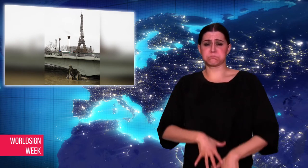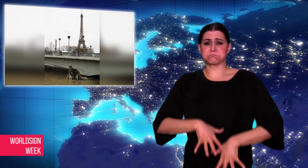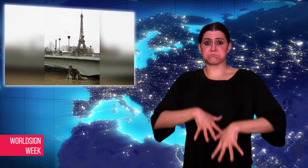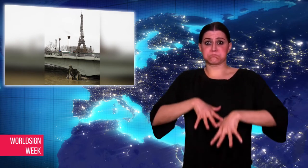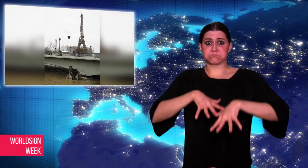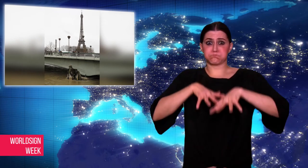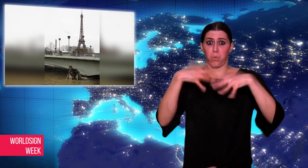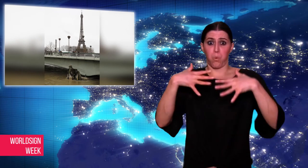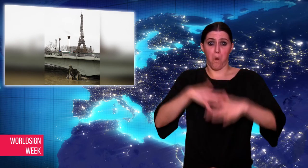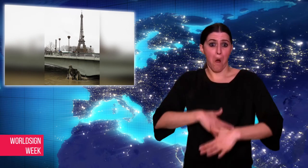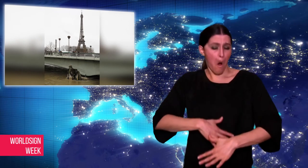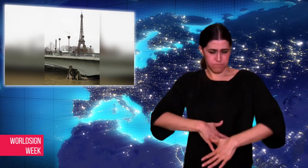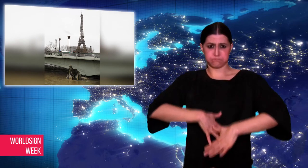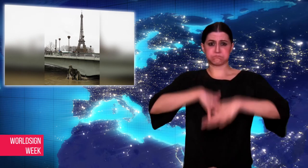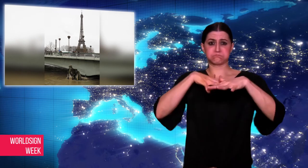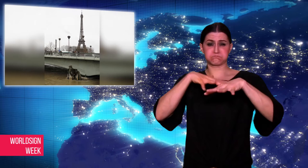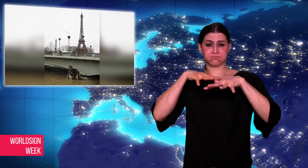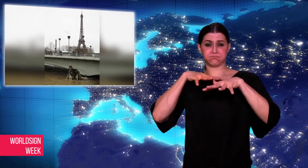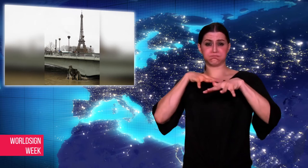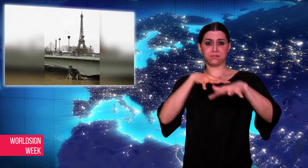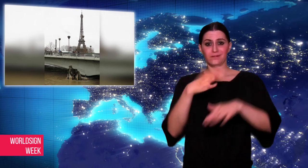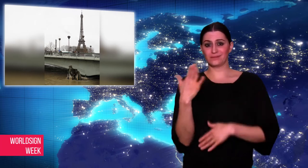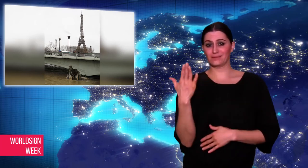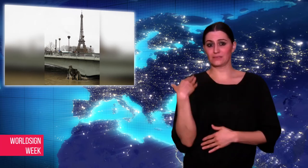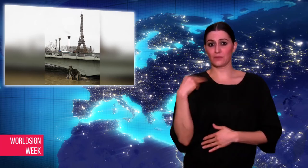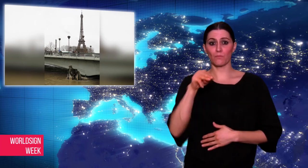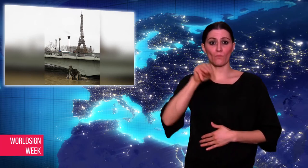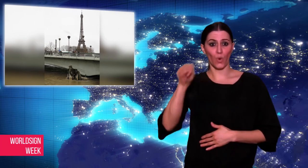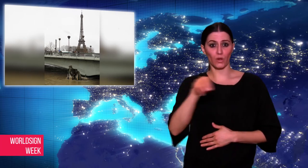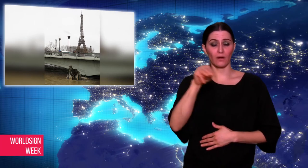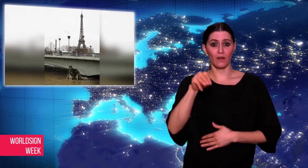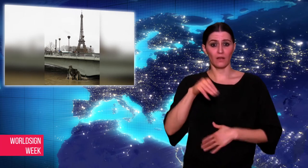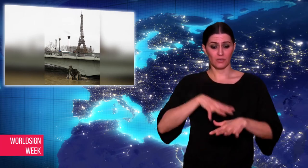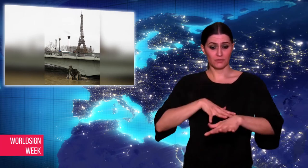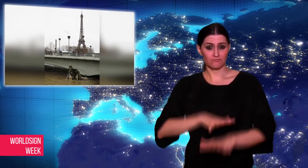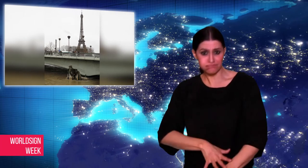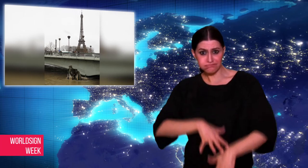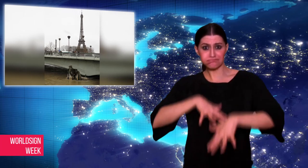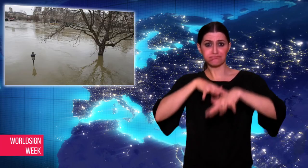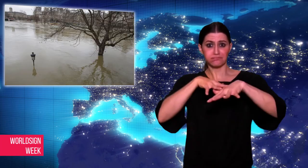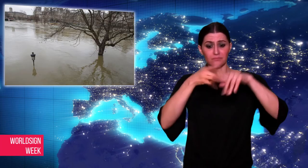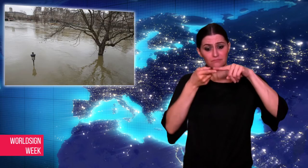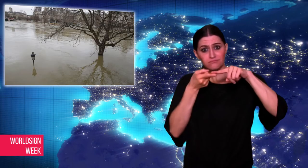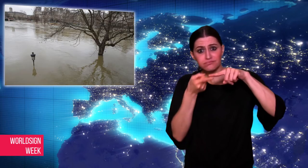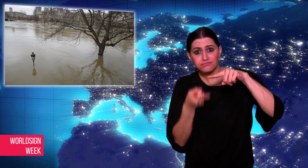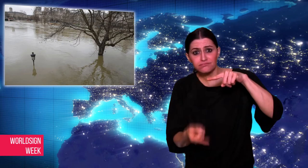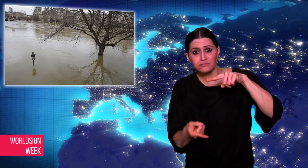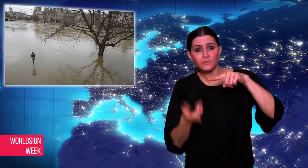swelled to its highest peak on Monday,